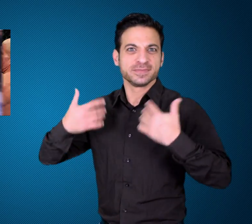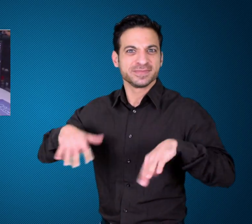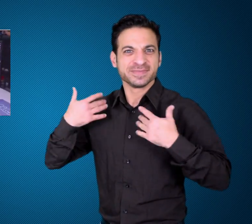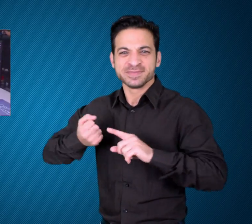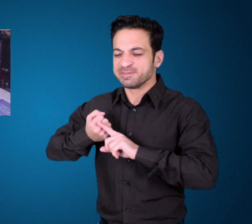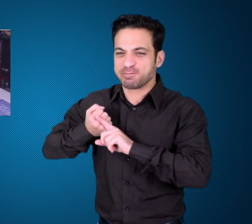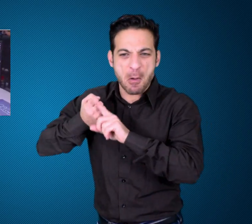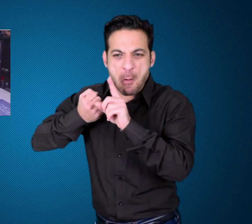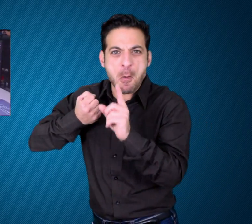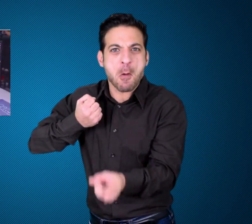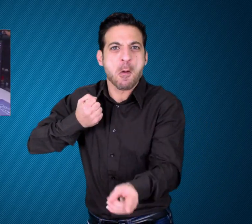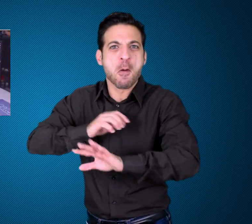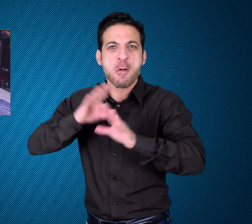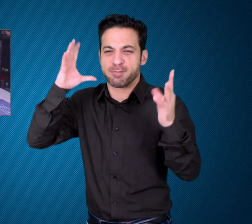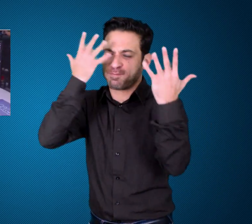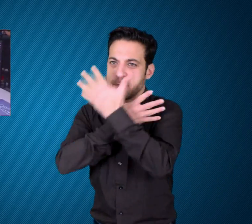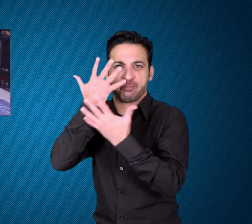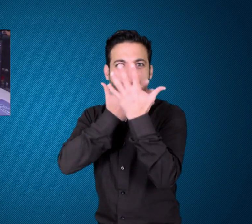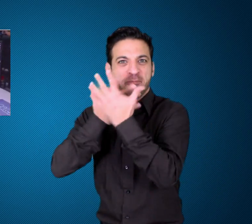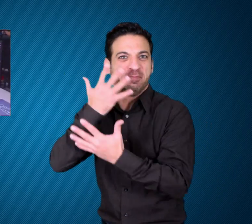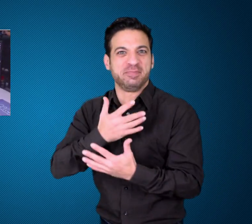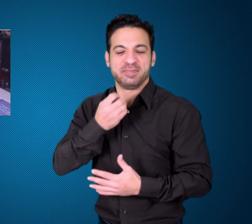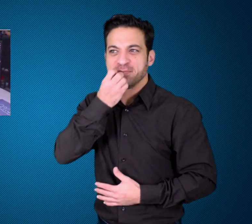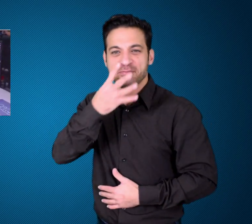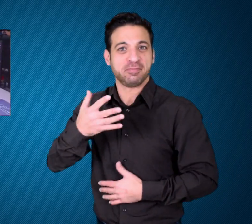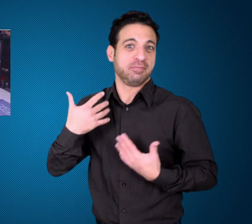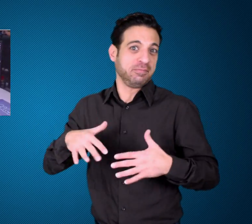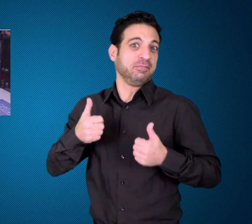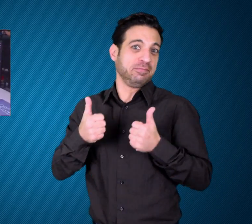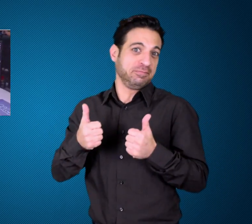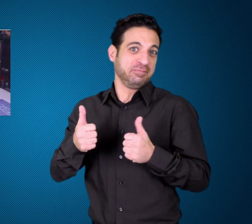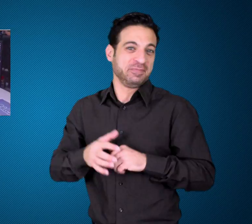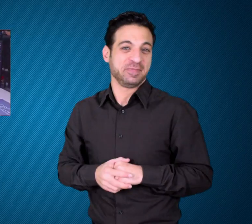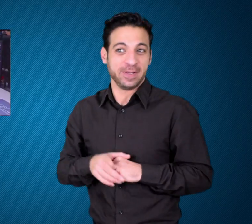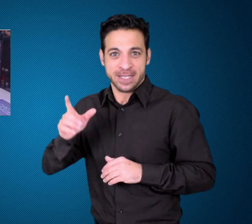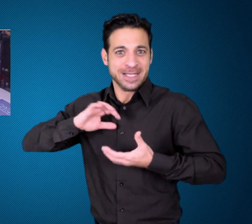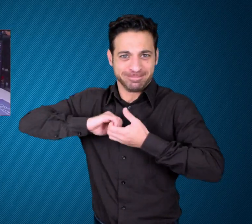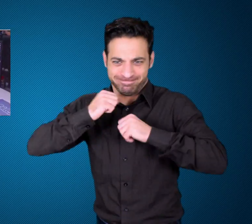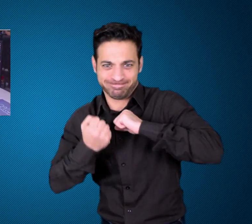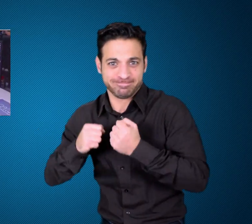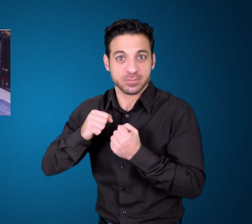What a knockout! Matt attempted